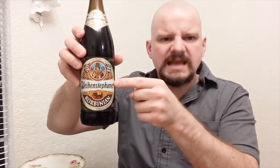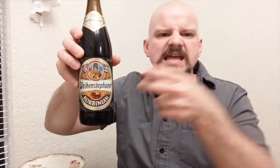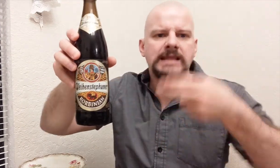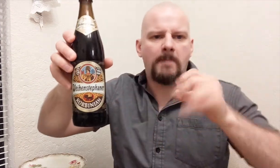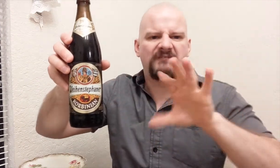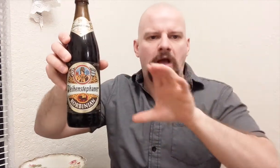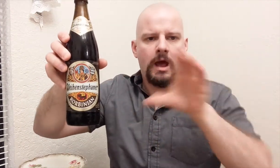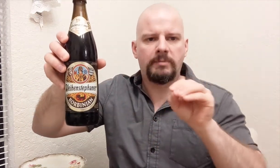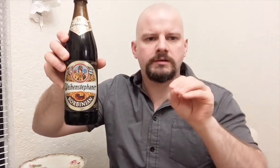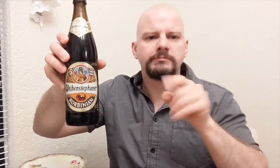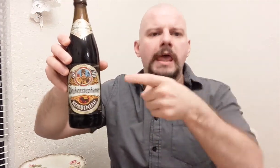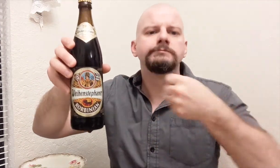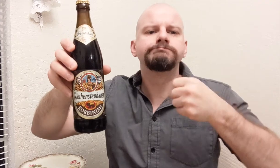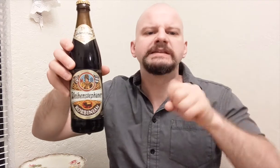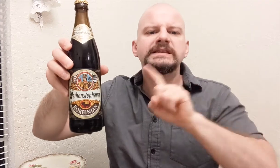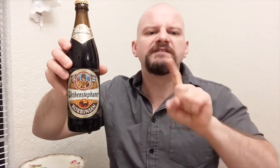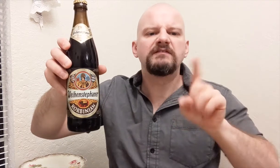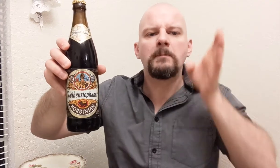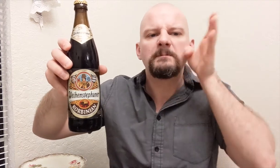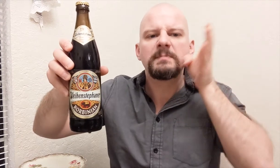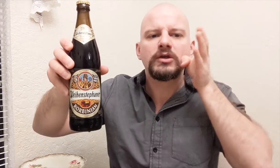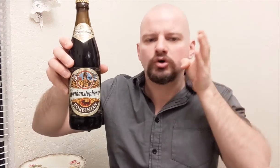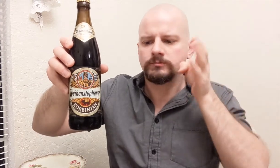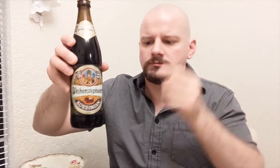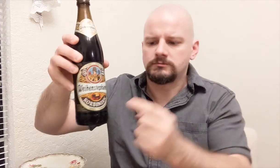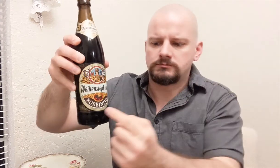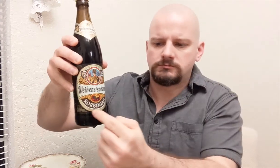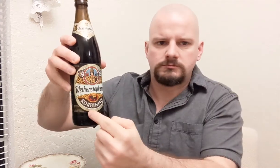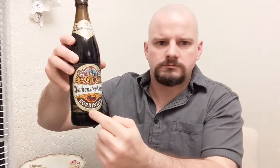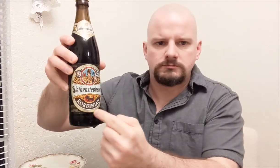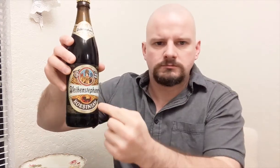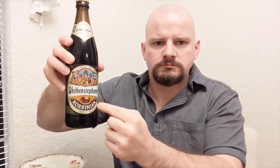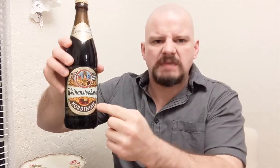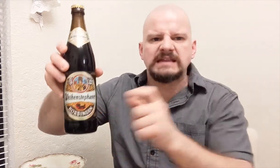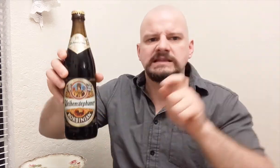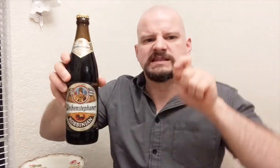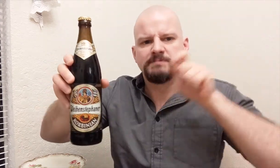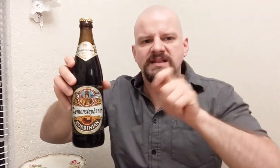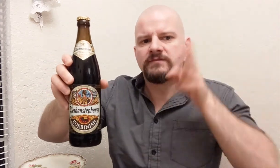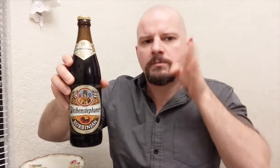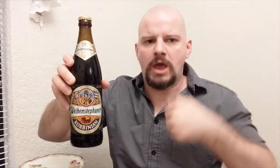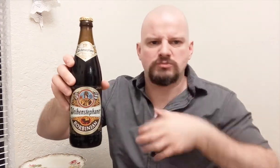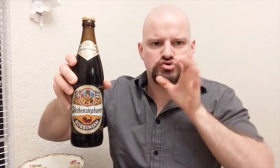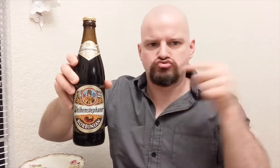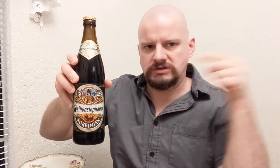This is the name of the company that makes different types of beers. That is the specific beer I'm planning to drink.